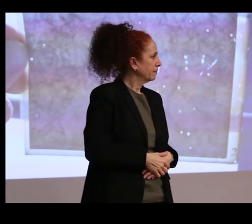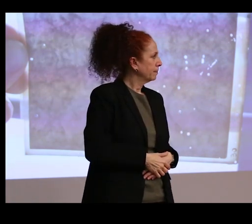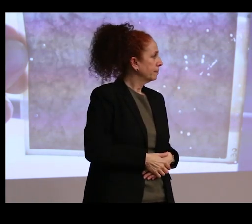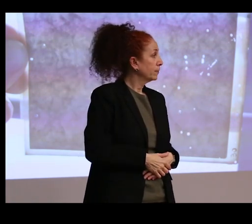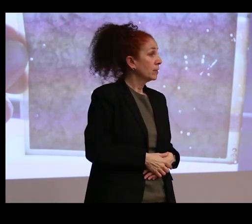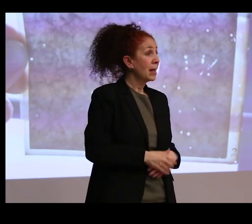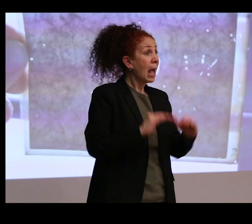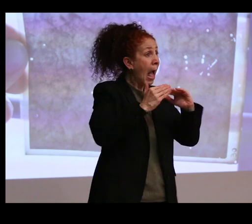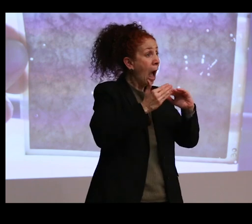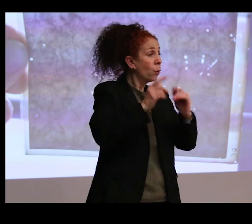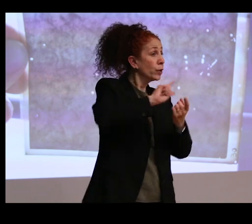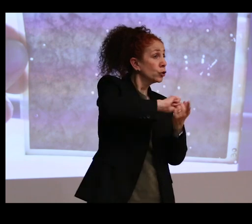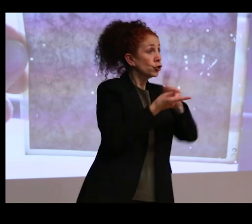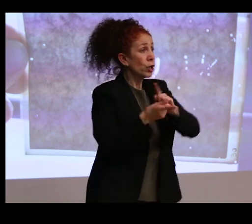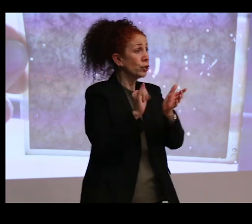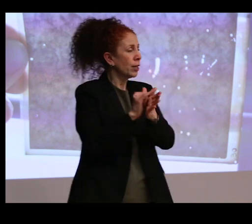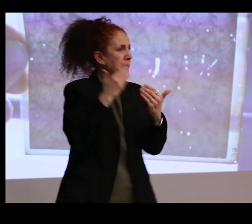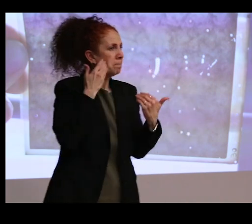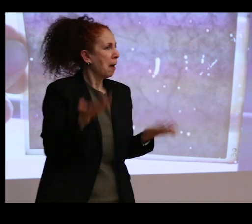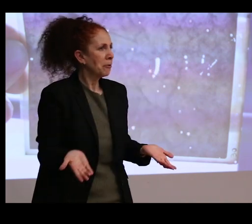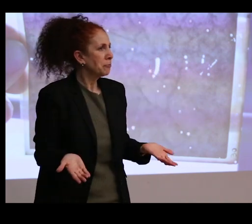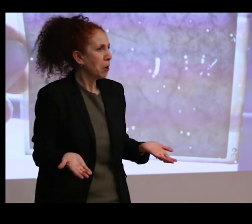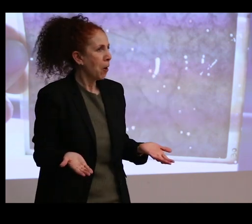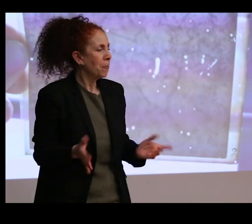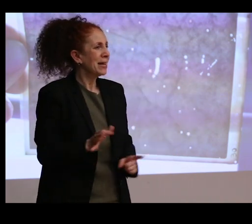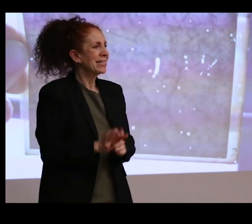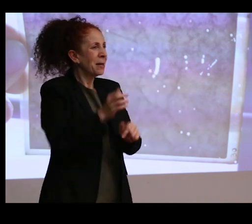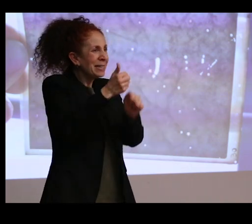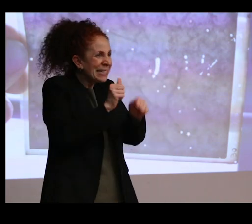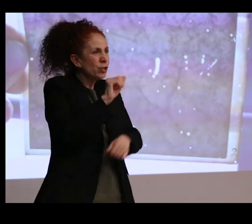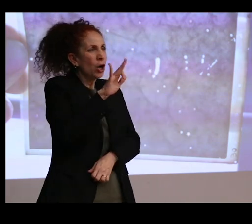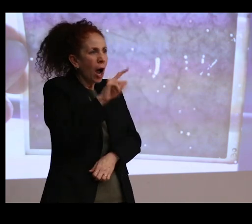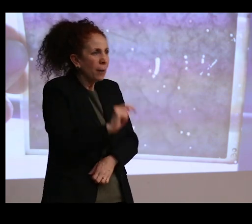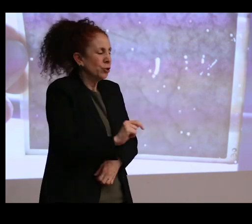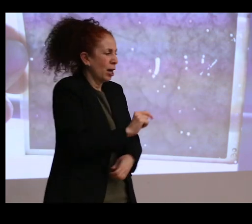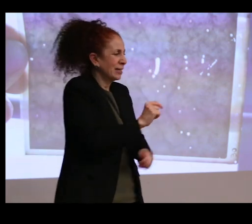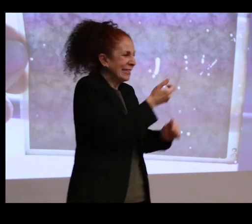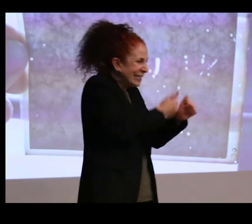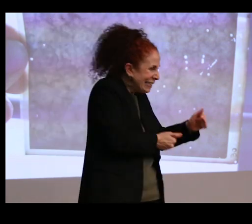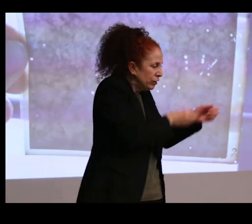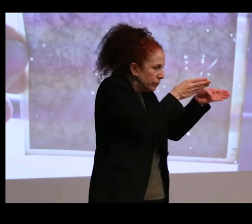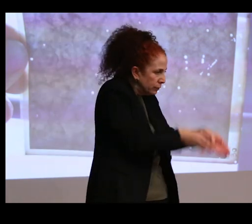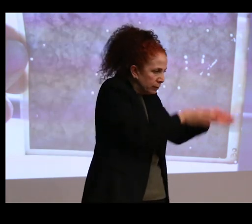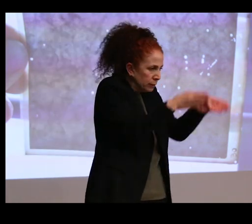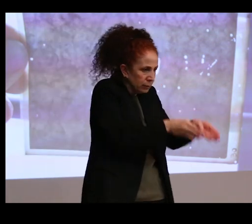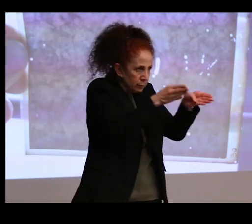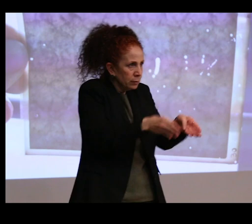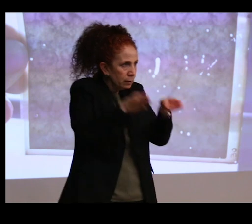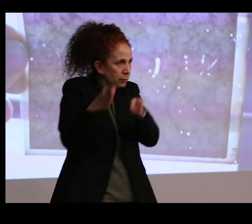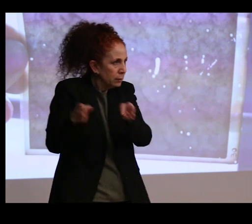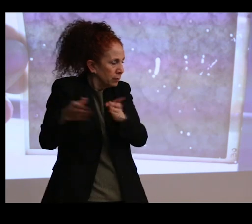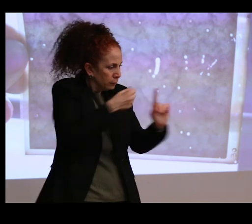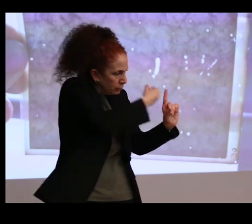change that except for case by case, object by object. Because it's too simplistic to say